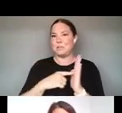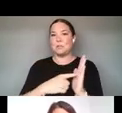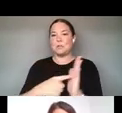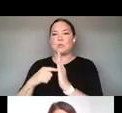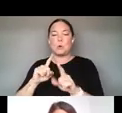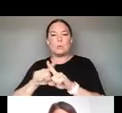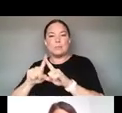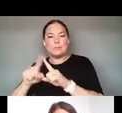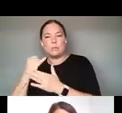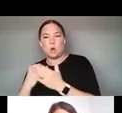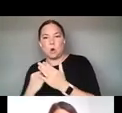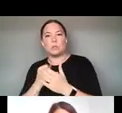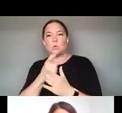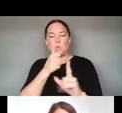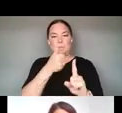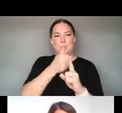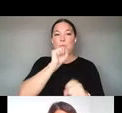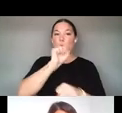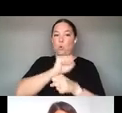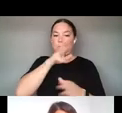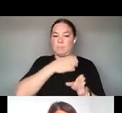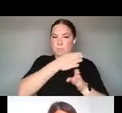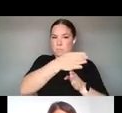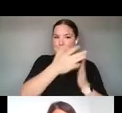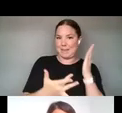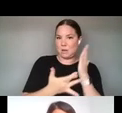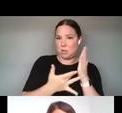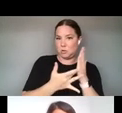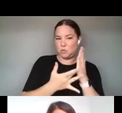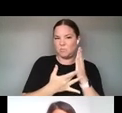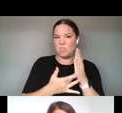SO I'M JUST GOING TO SCROLL THROUGH A FEW OF THE CASE STUDY ARTISTS TO GIVE YOU A TASTE